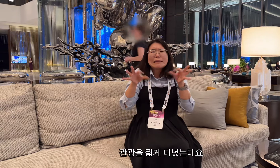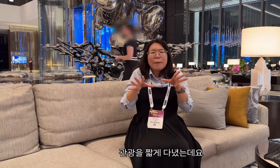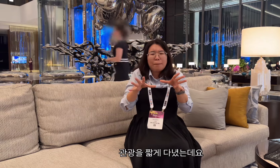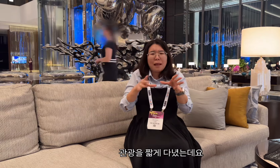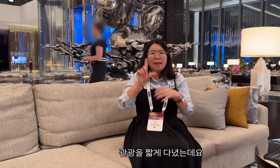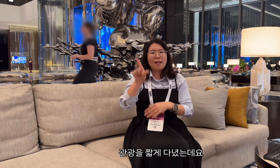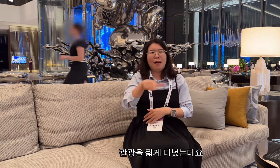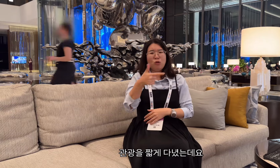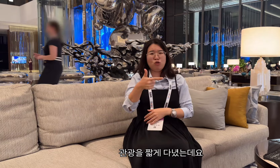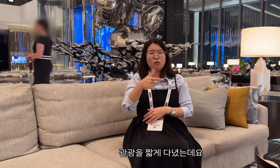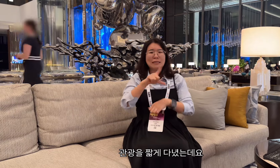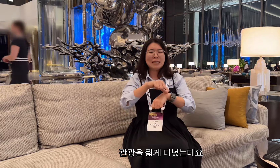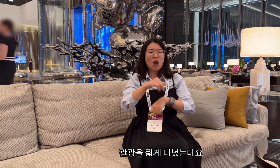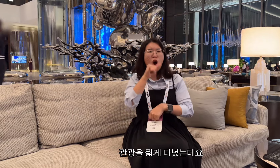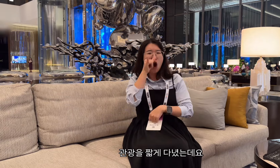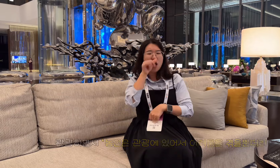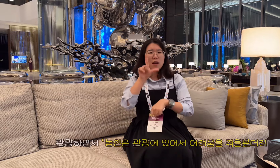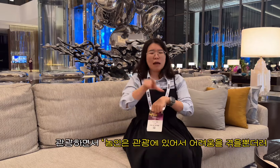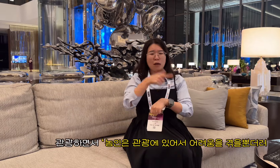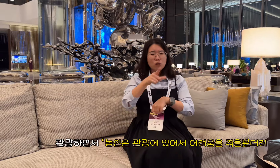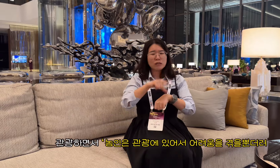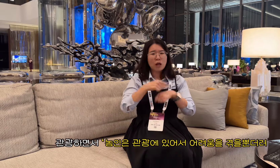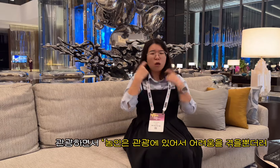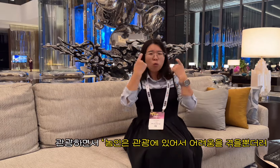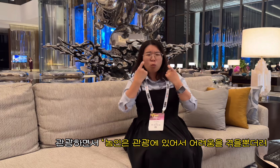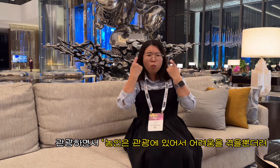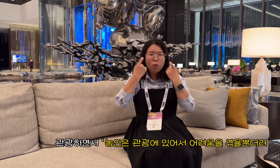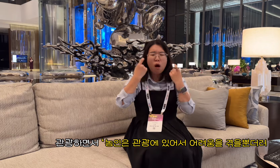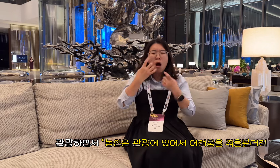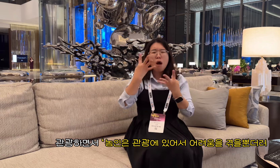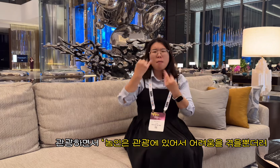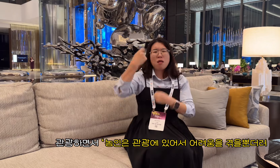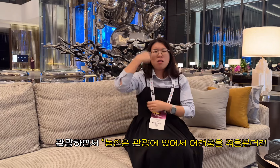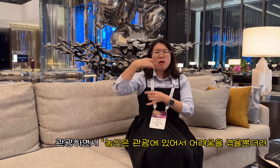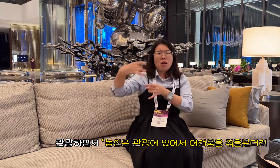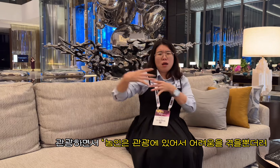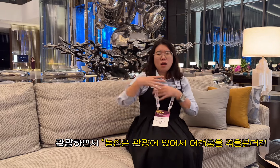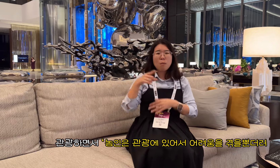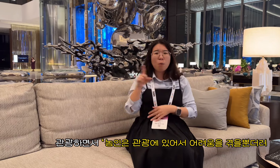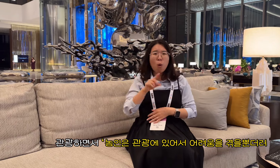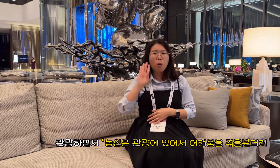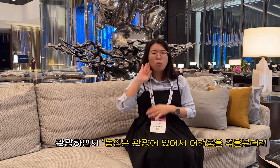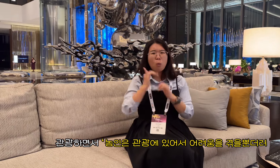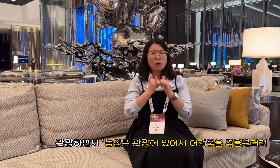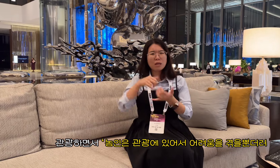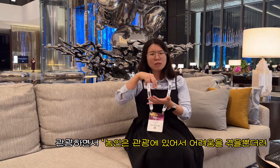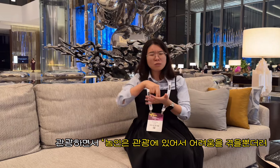so I went sightseeing briefly. While sightseeing, I learned about deaf people. I realized a lot that